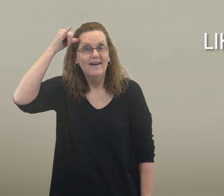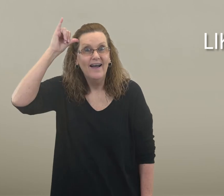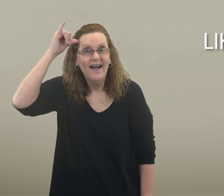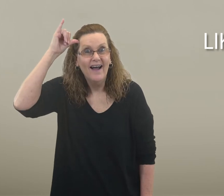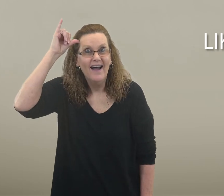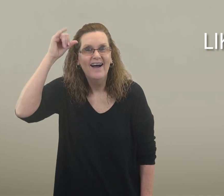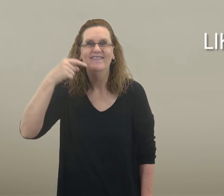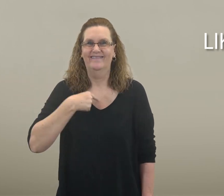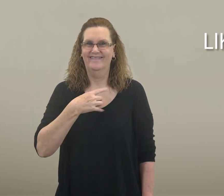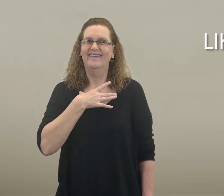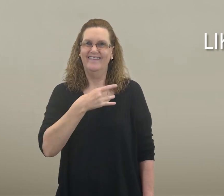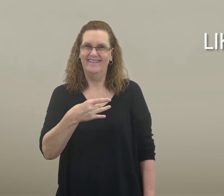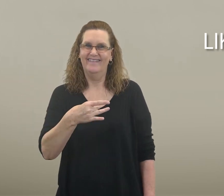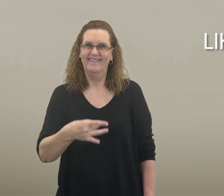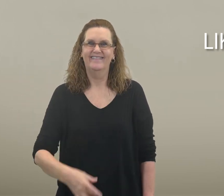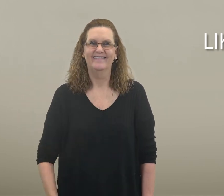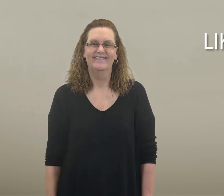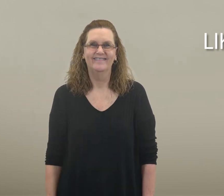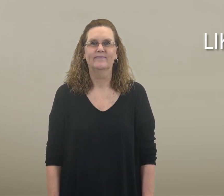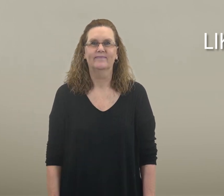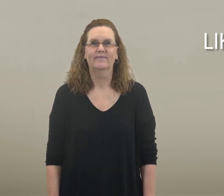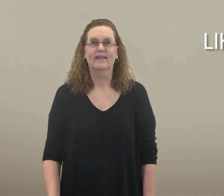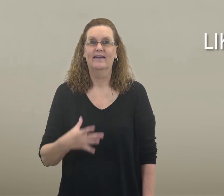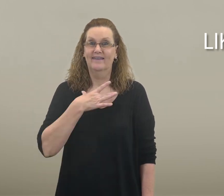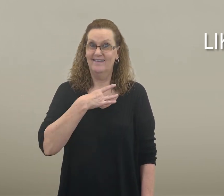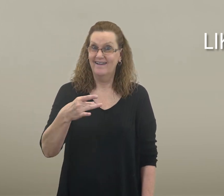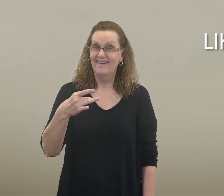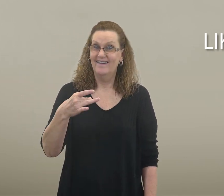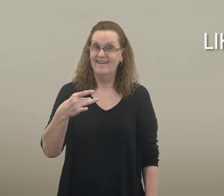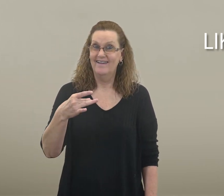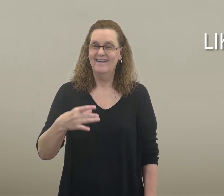I like the black and white cow. like